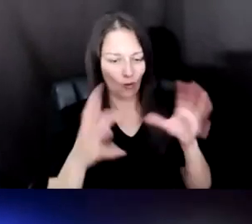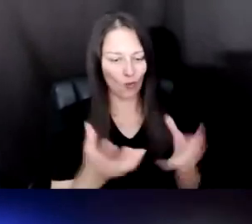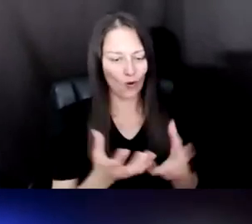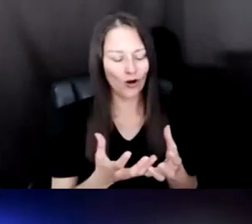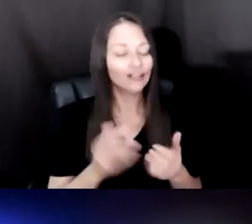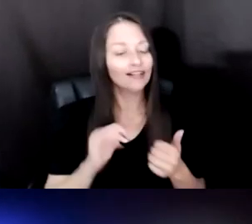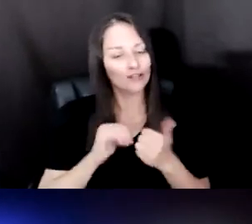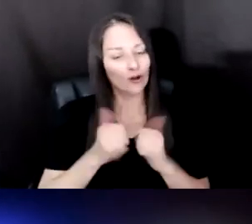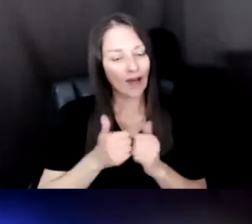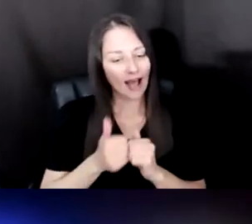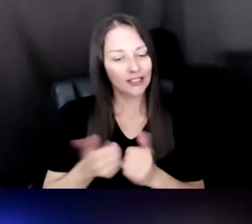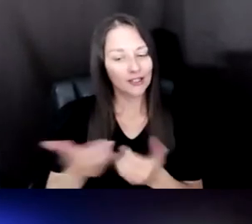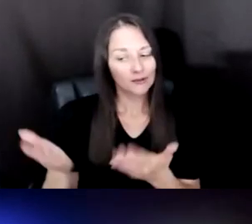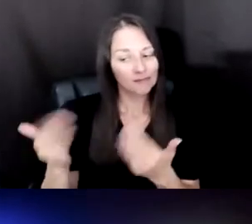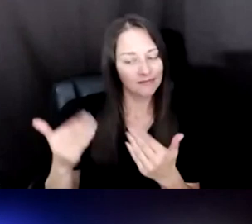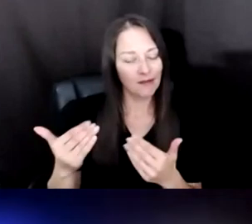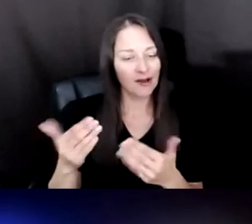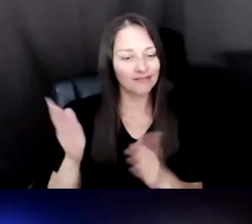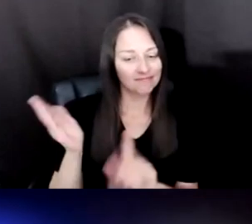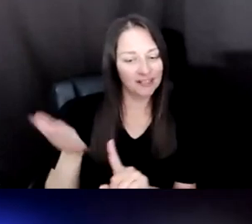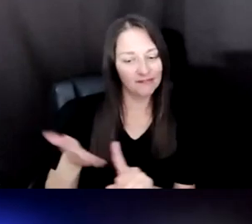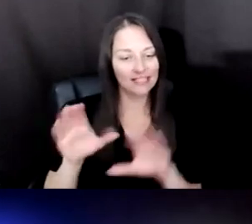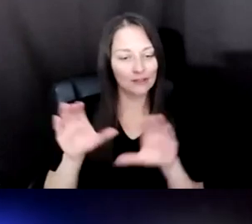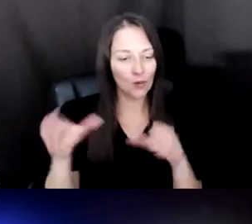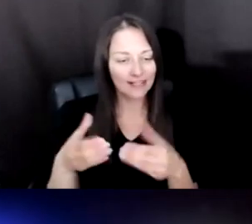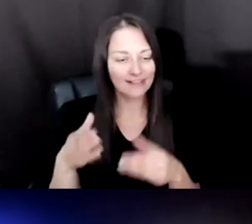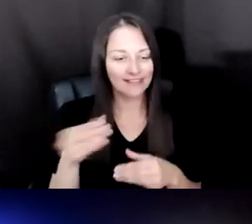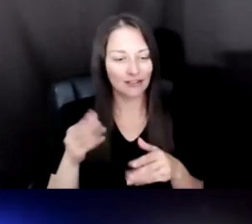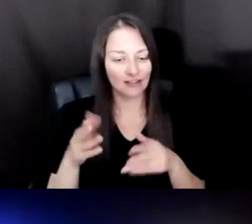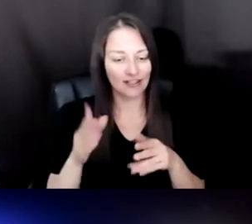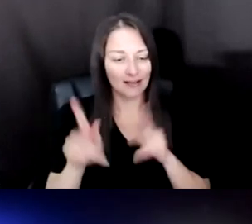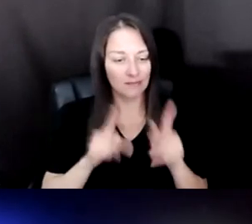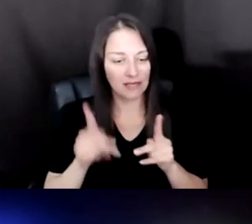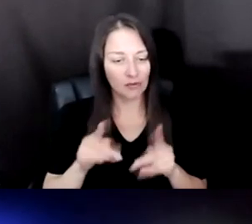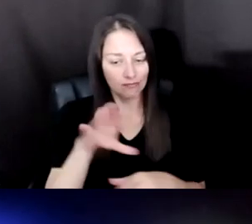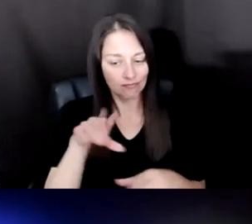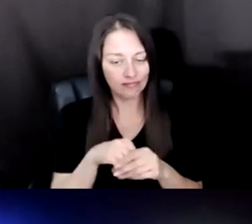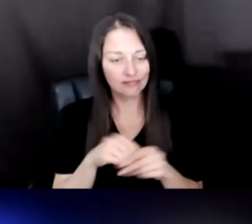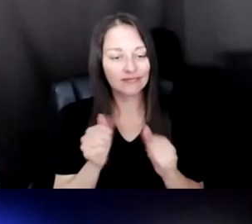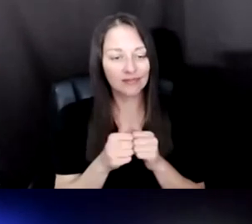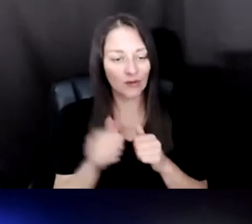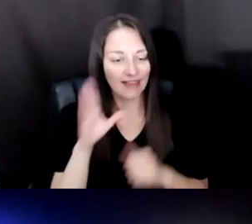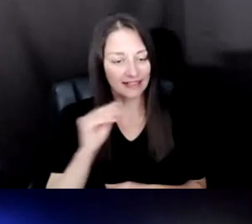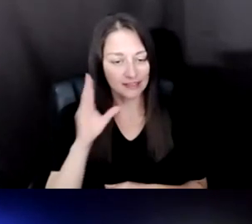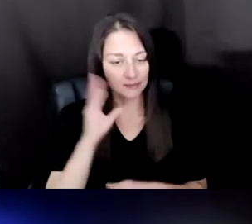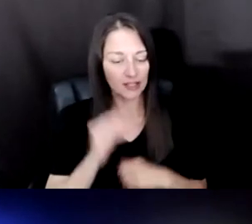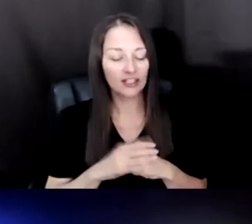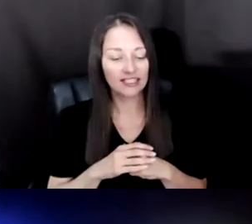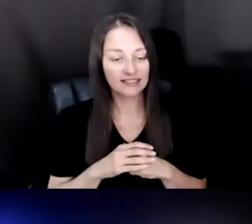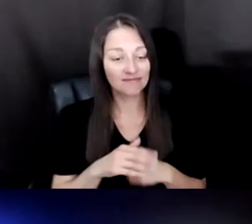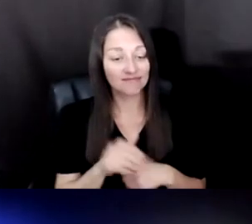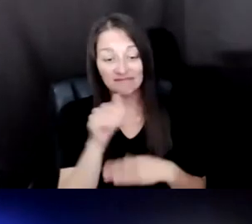PUBLICS ALONG WITH YOU IN THAT JOURNEY? BECAUSE IT CAN OFTEN BE VERY DIFFICULT FOR PEOPLE TO IMAGINE